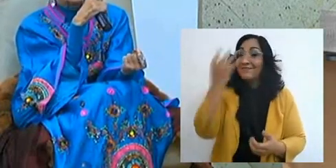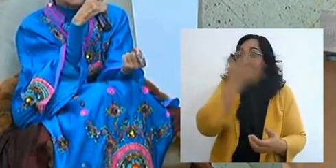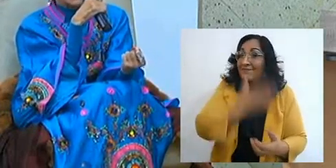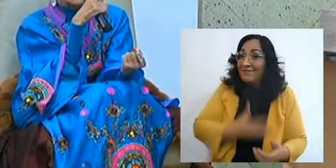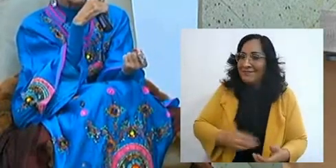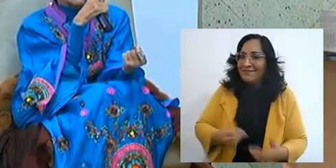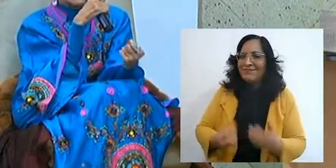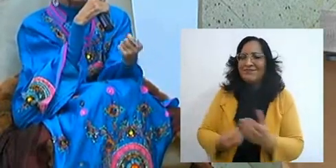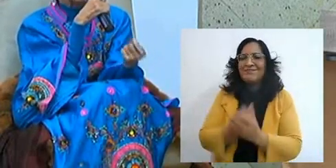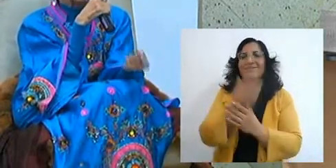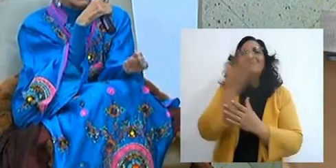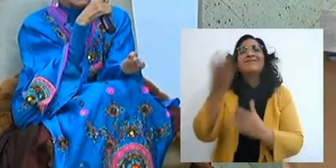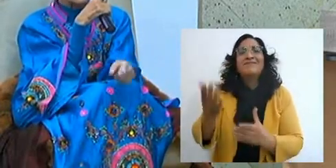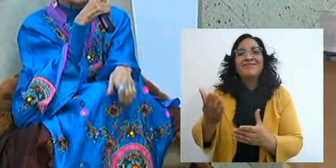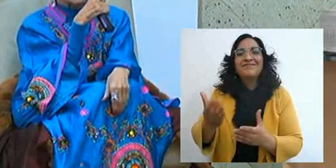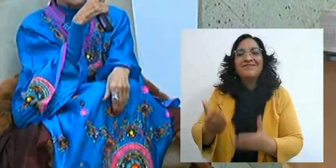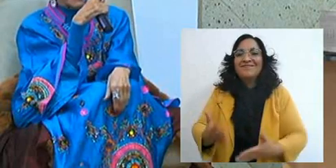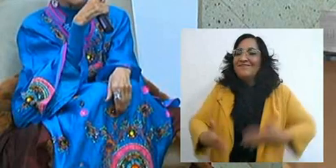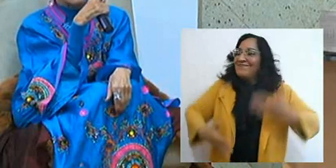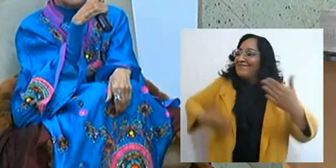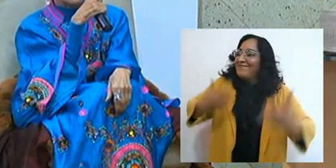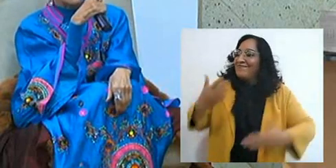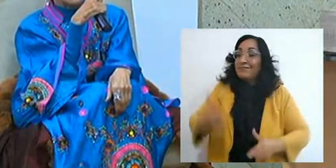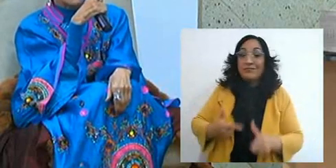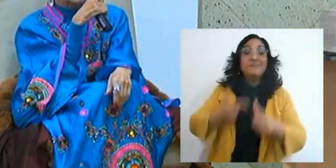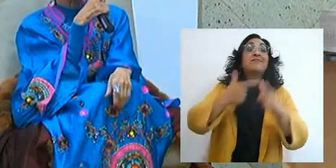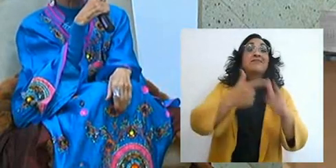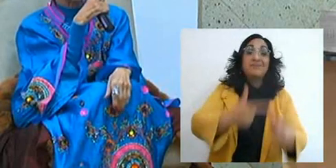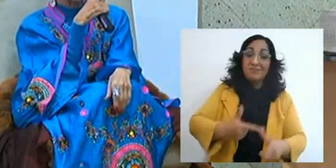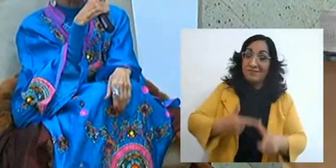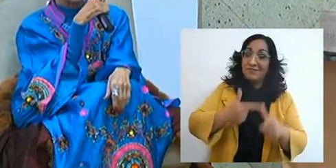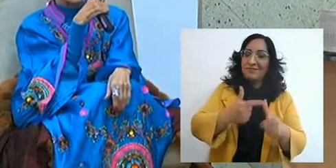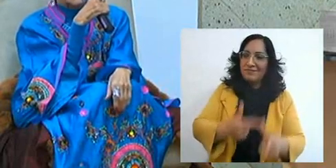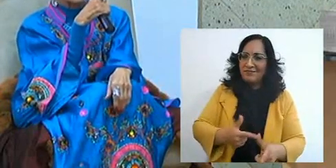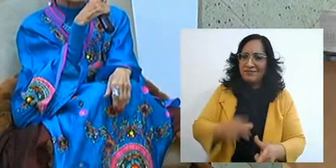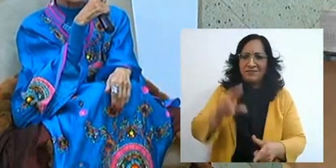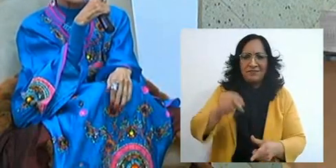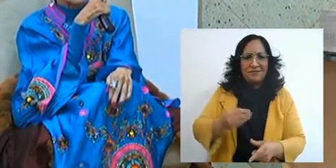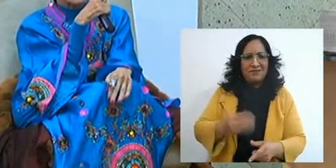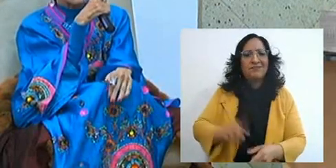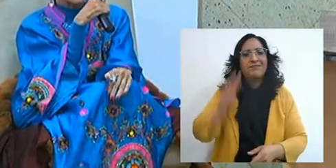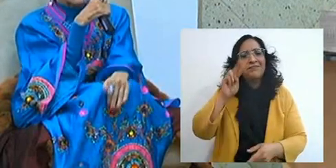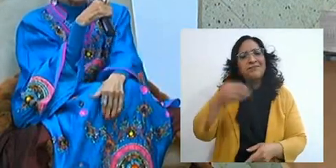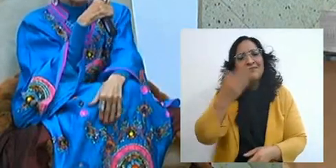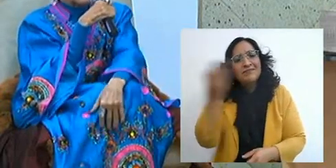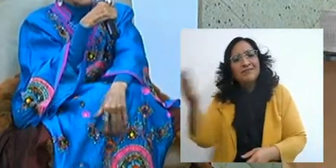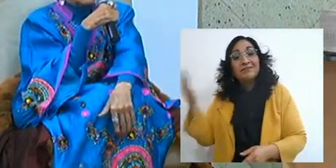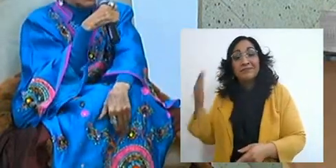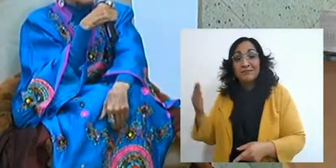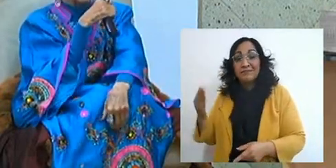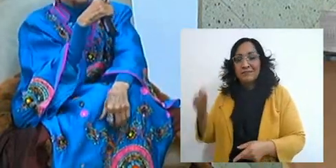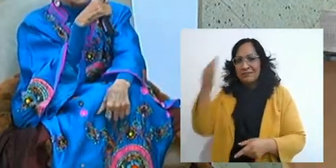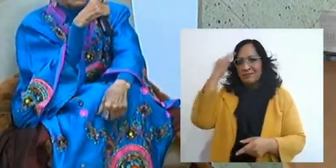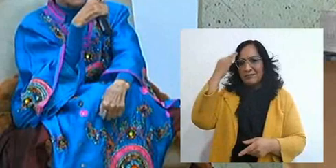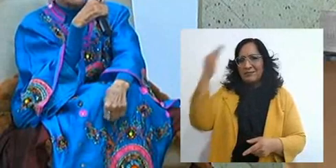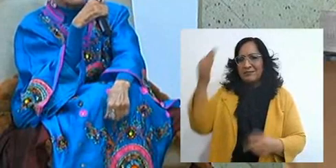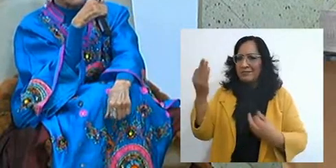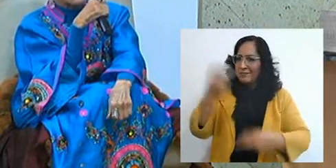word that encourages us to move forward, not to turn back, times are very difficult,